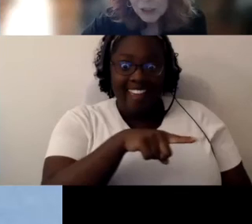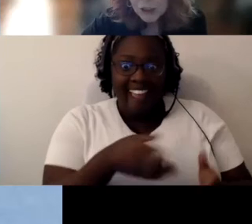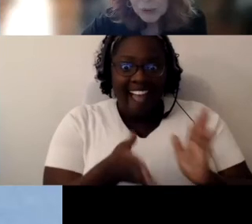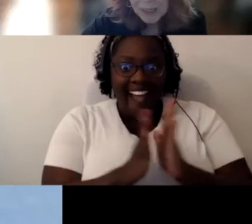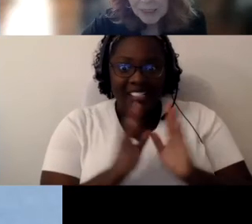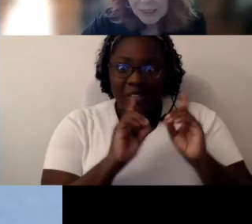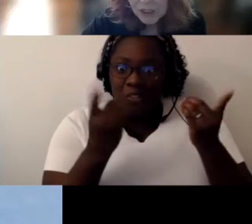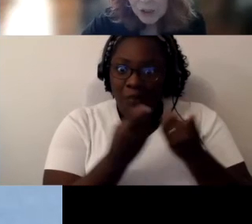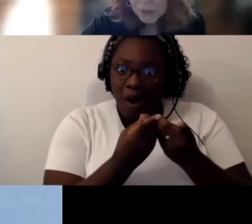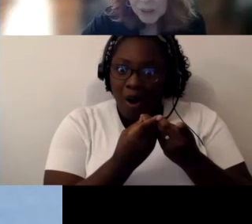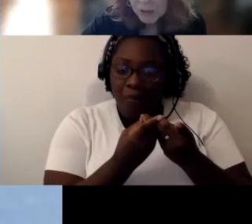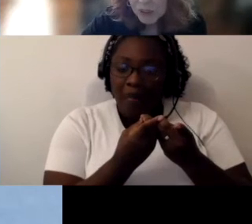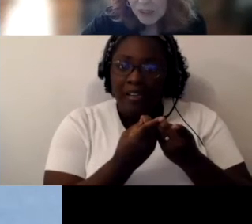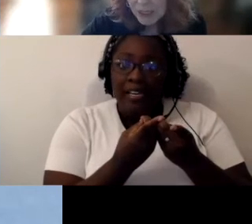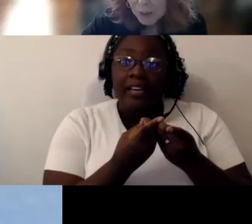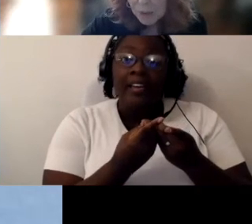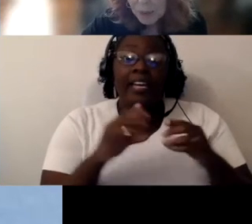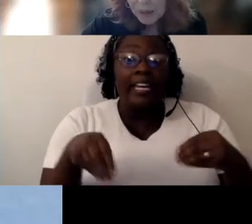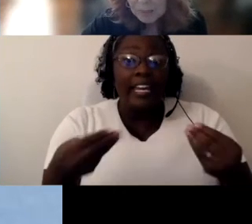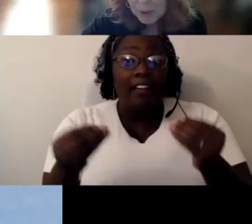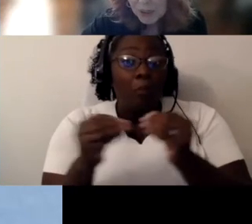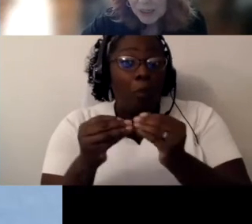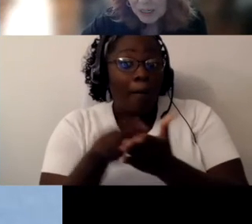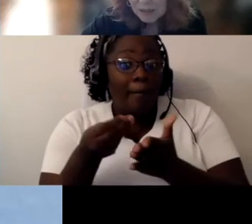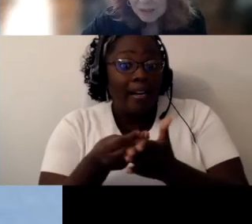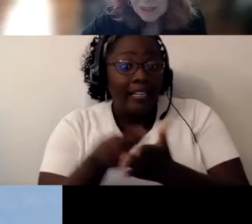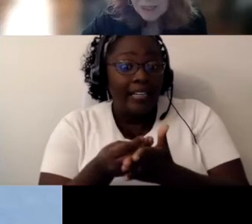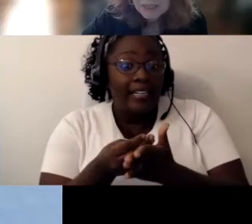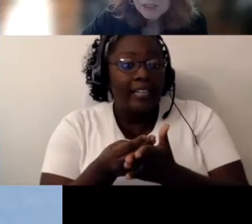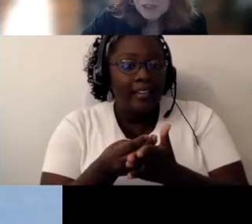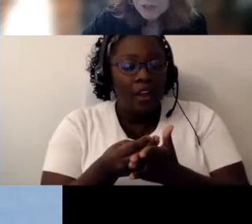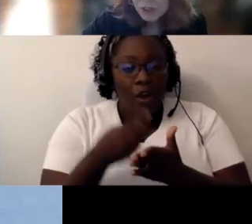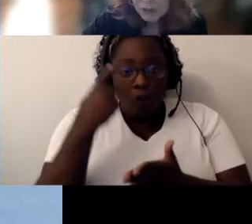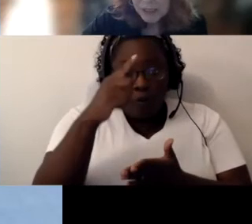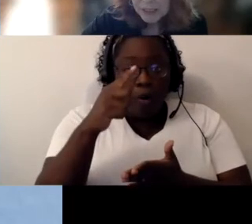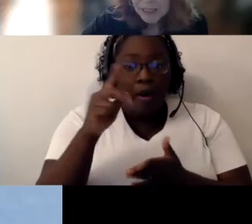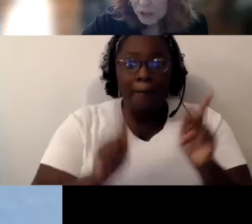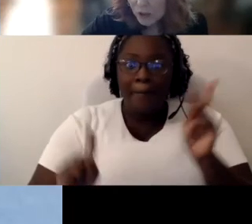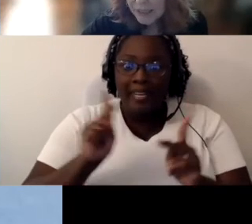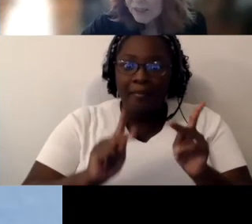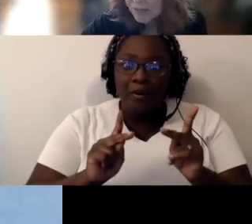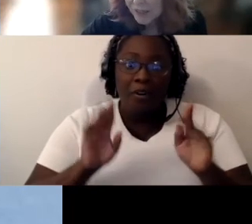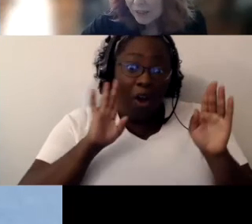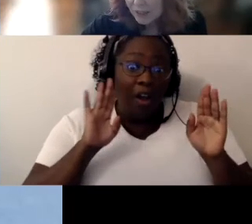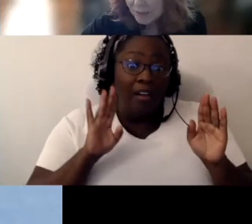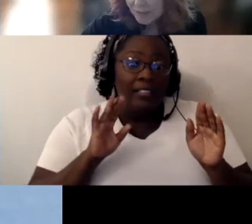to direct additional resources to preparing personnel to serve children, including interveners.